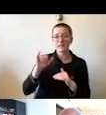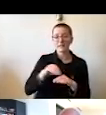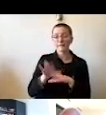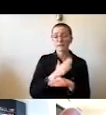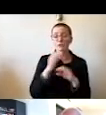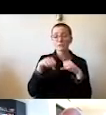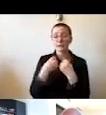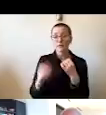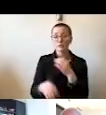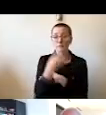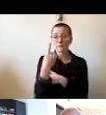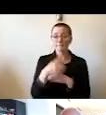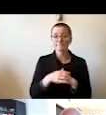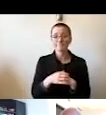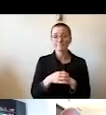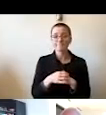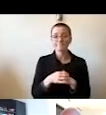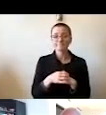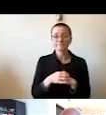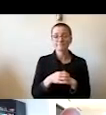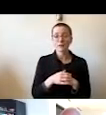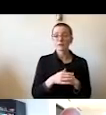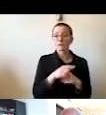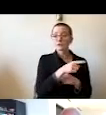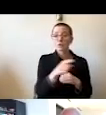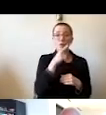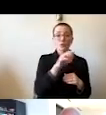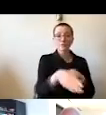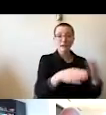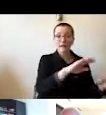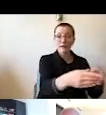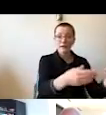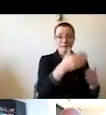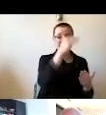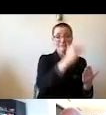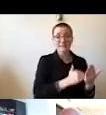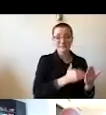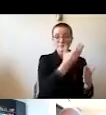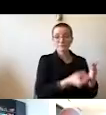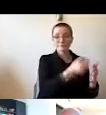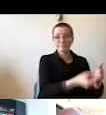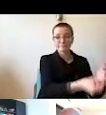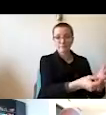The list of lost lives and senseless death like those we saw this past summer across Minnesota,